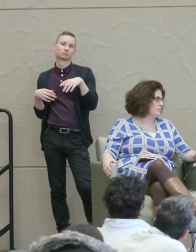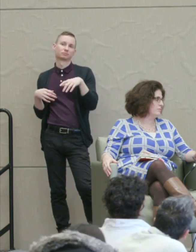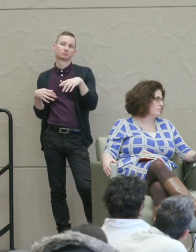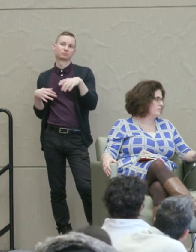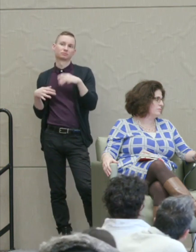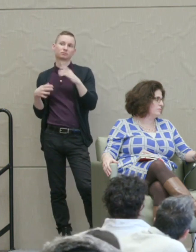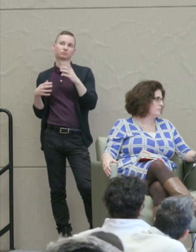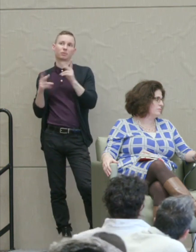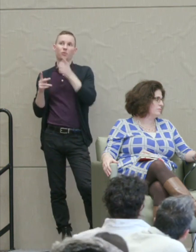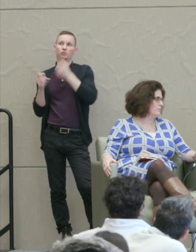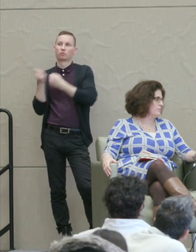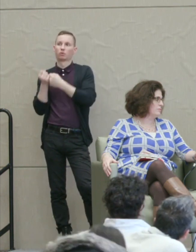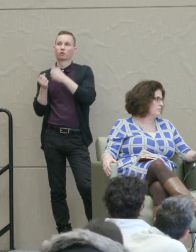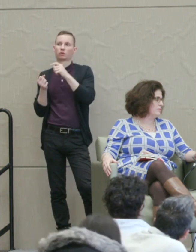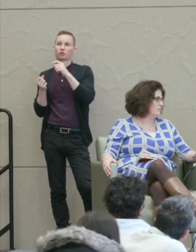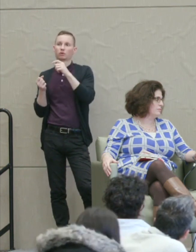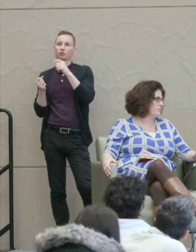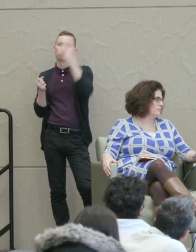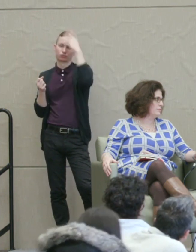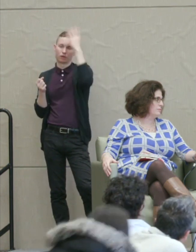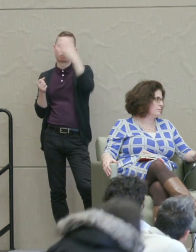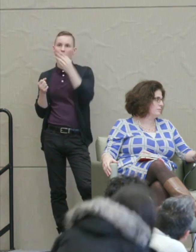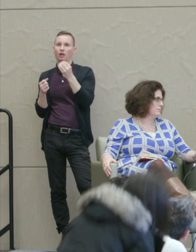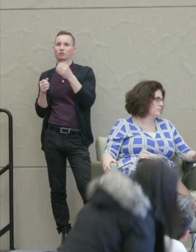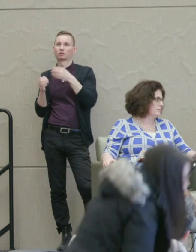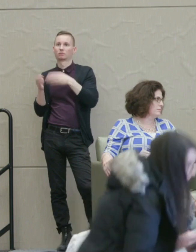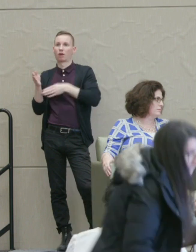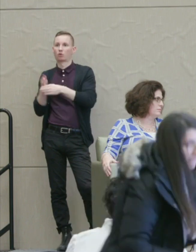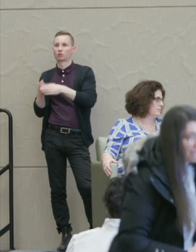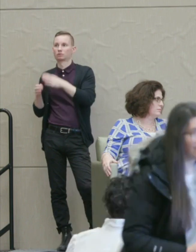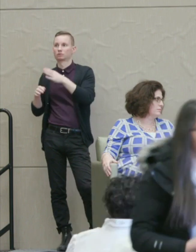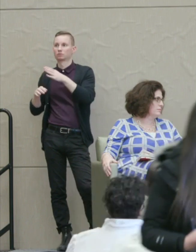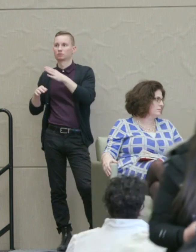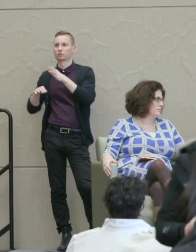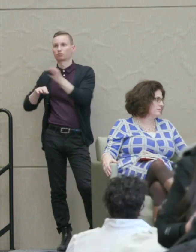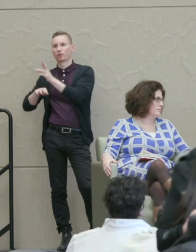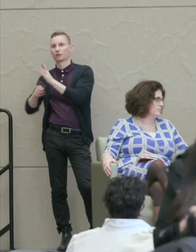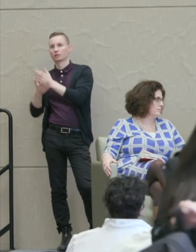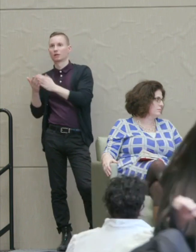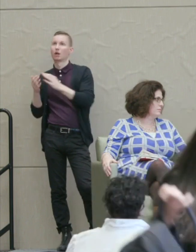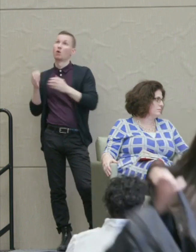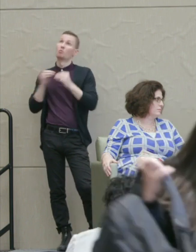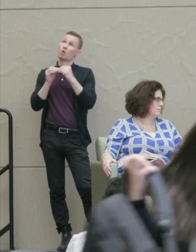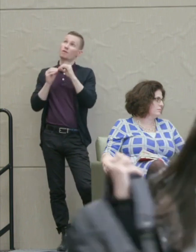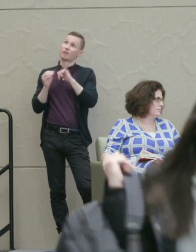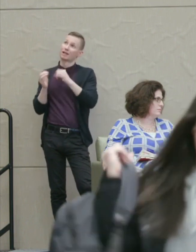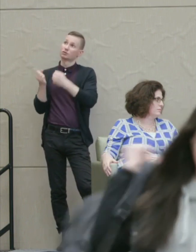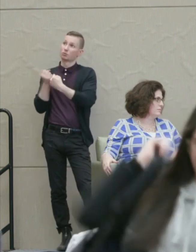of Trump of minorities on the right. Now of course some of that is more supported by the facts than other things.